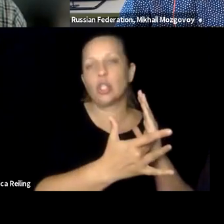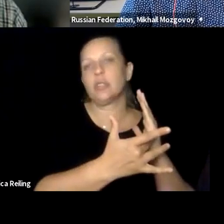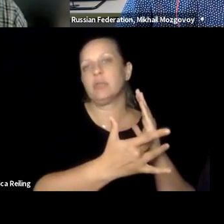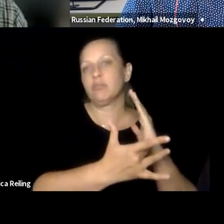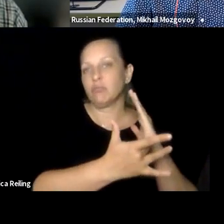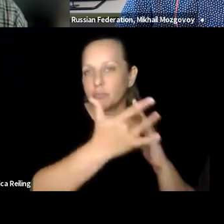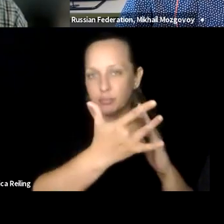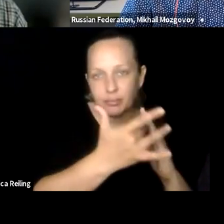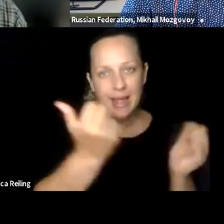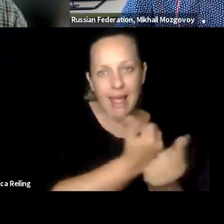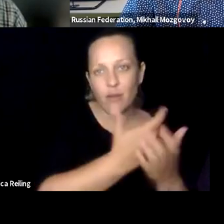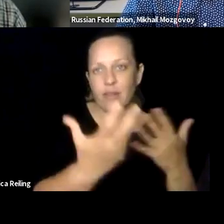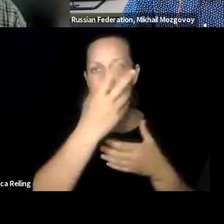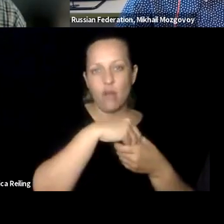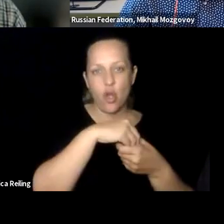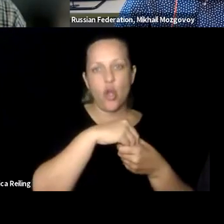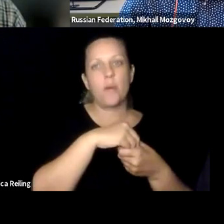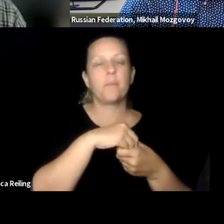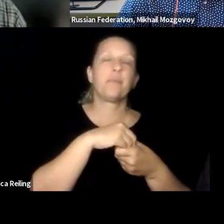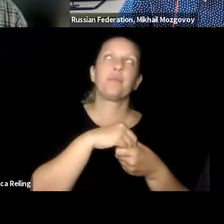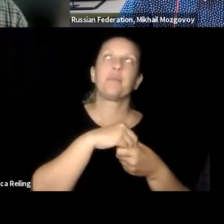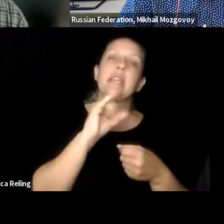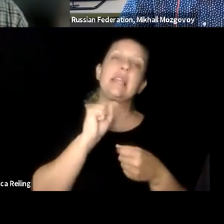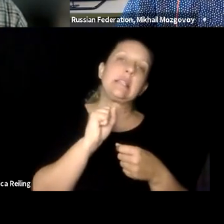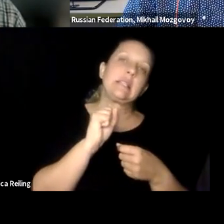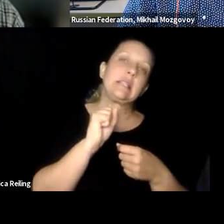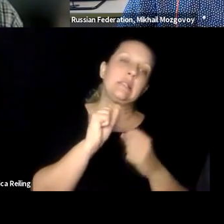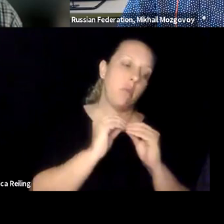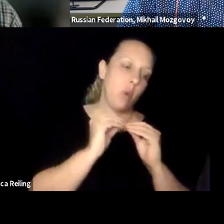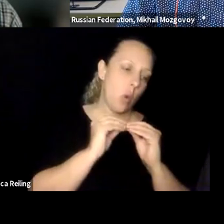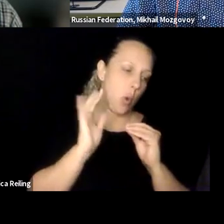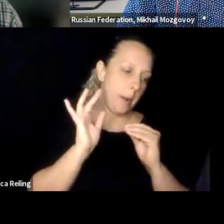sensory, but -- so we try to ensure all emerging digital